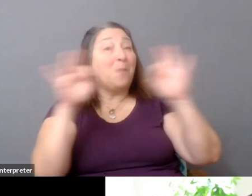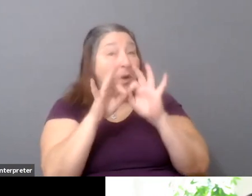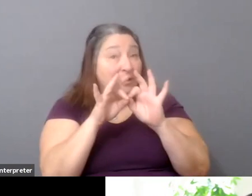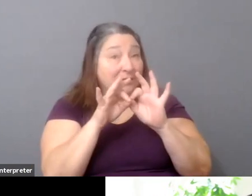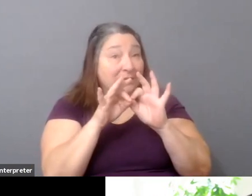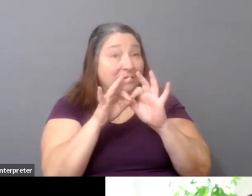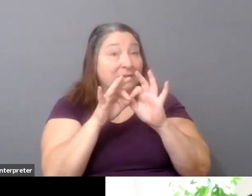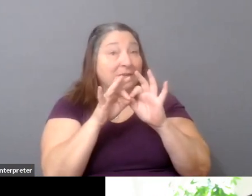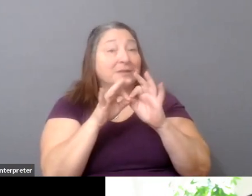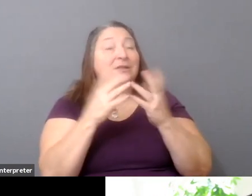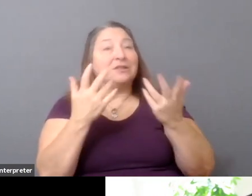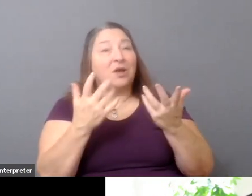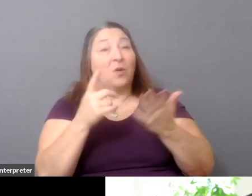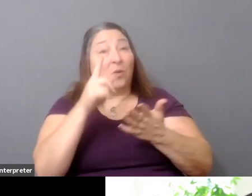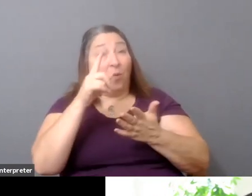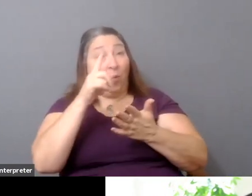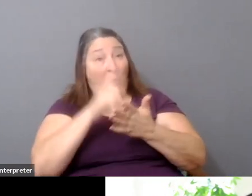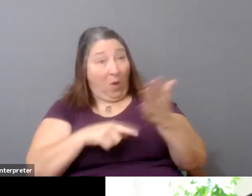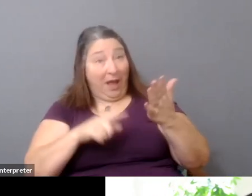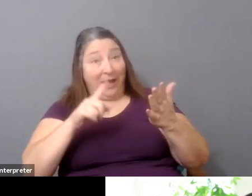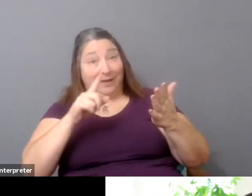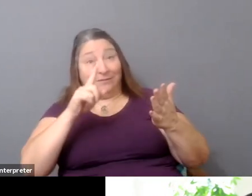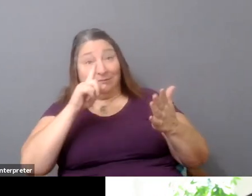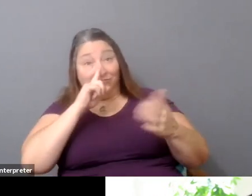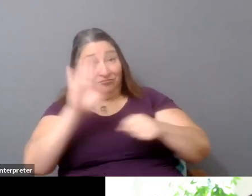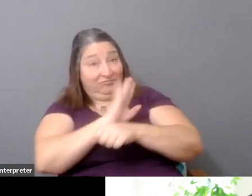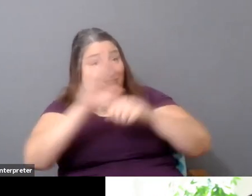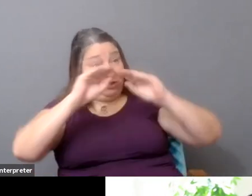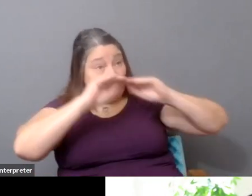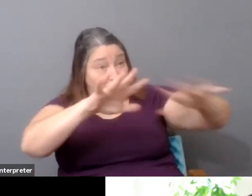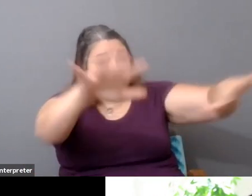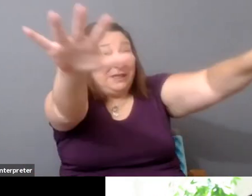what gets distributed determines what gets seen.